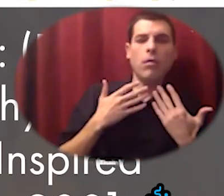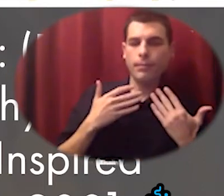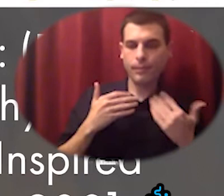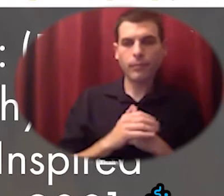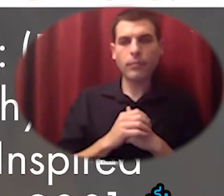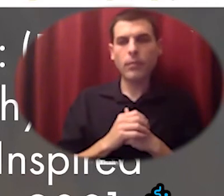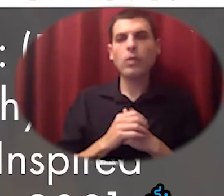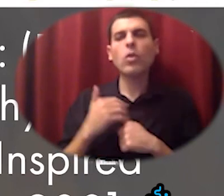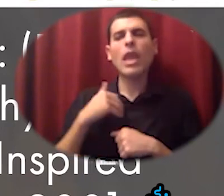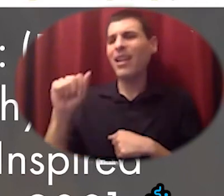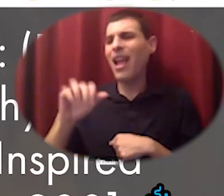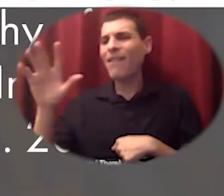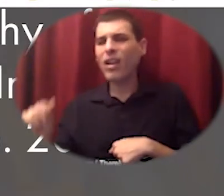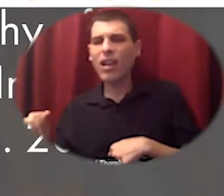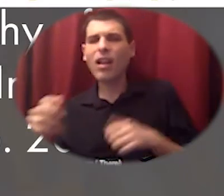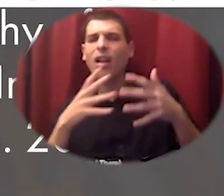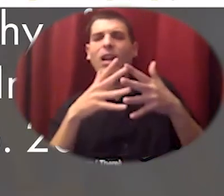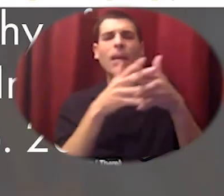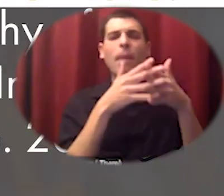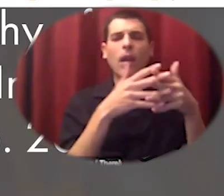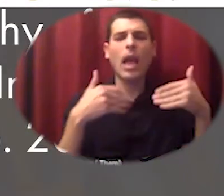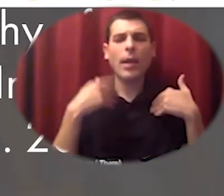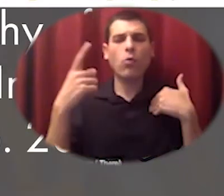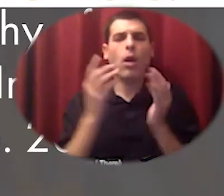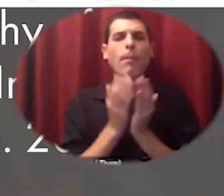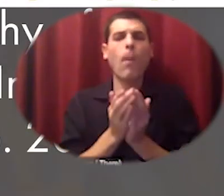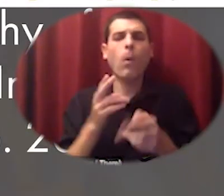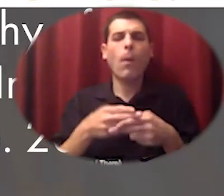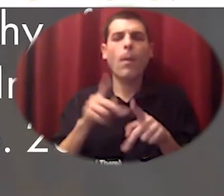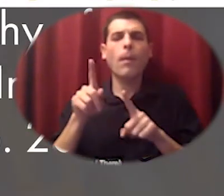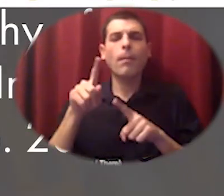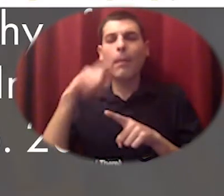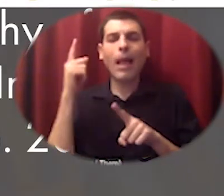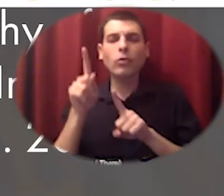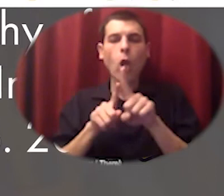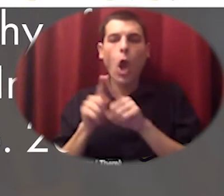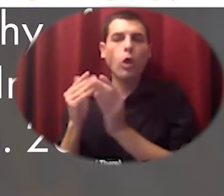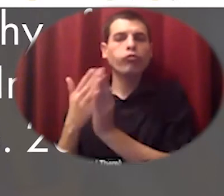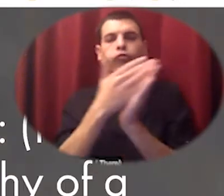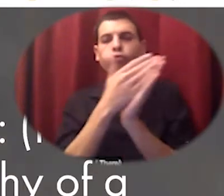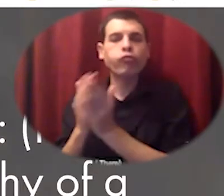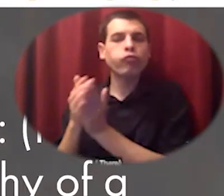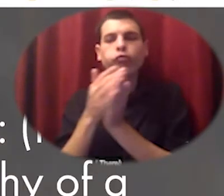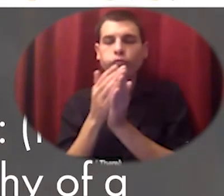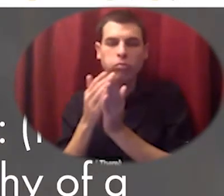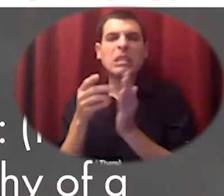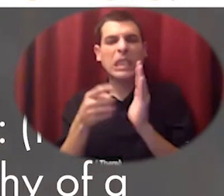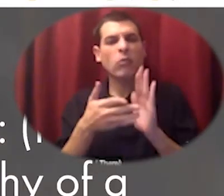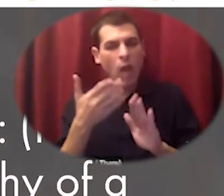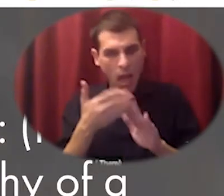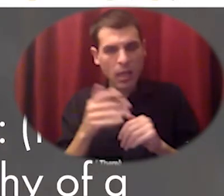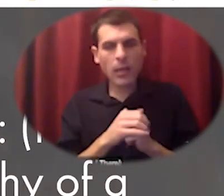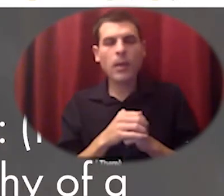and the US the black star line he started a couple banks and so Clark Arrington is an attorney who's